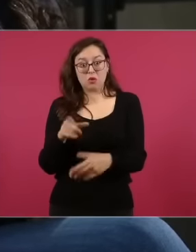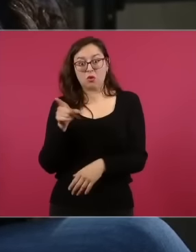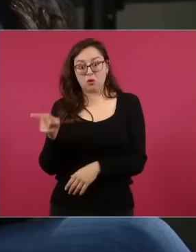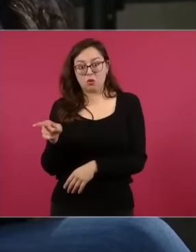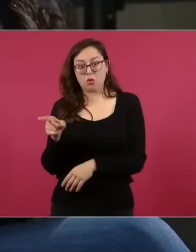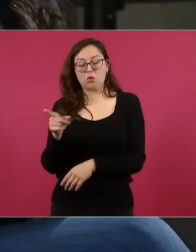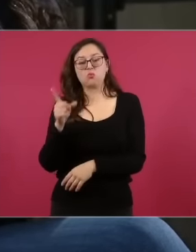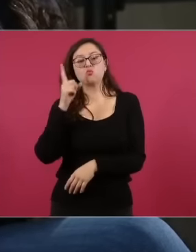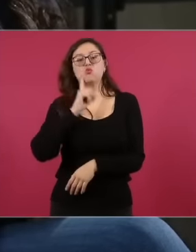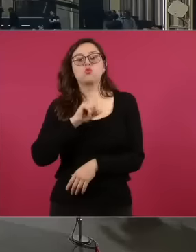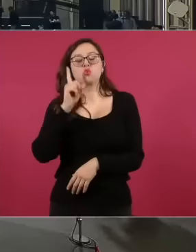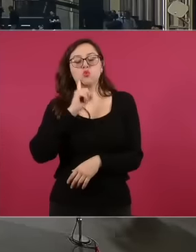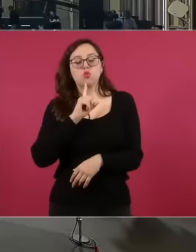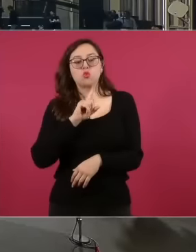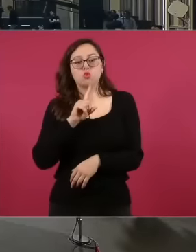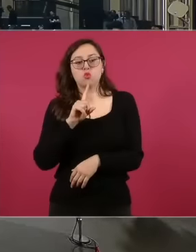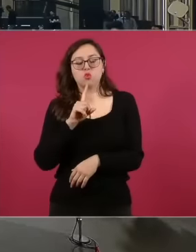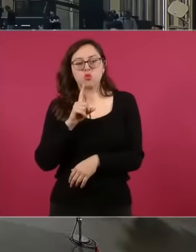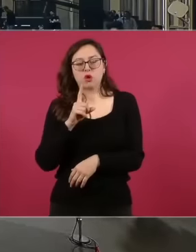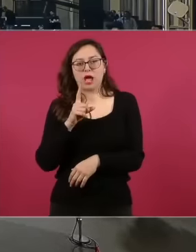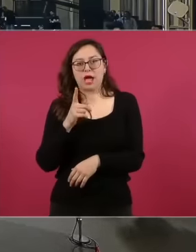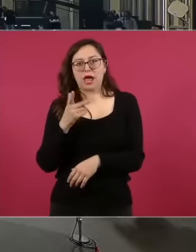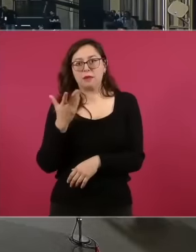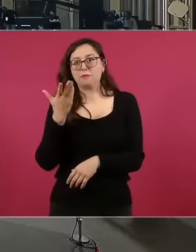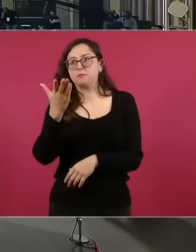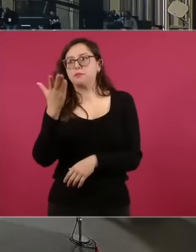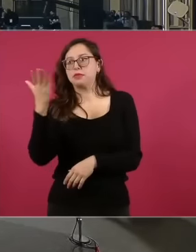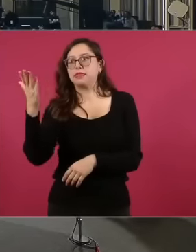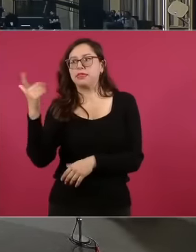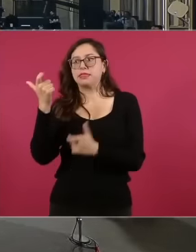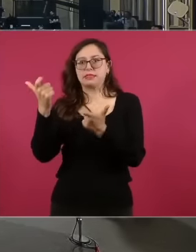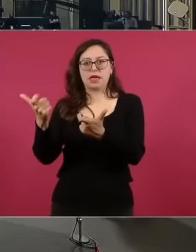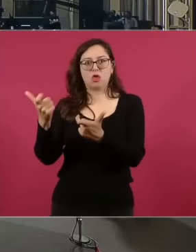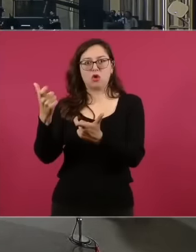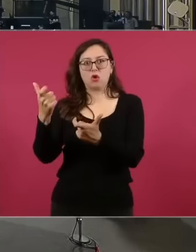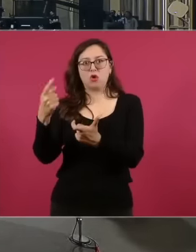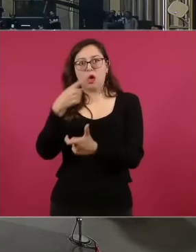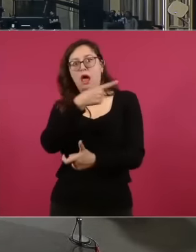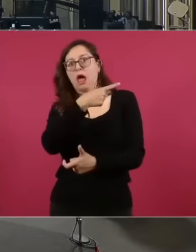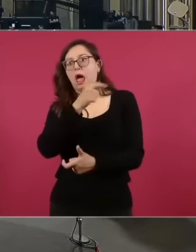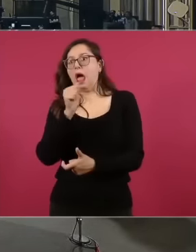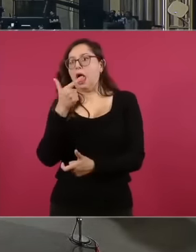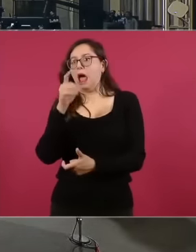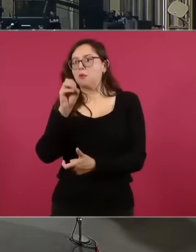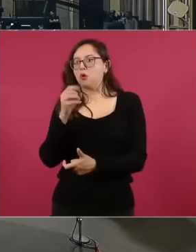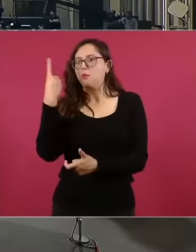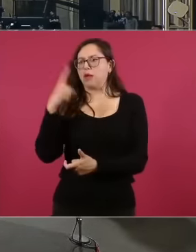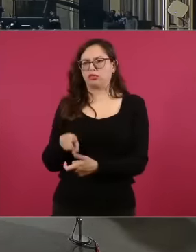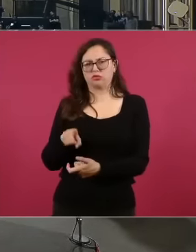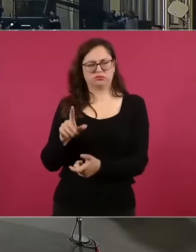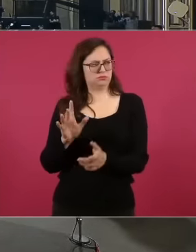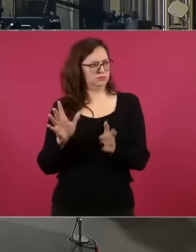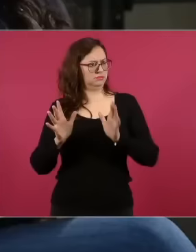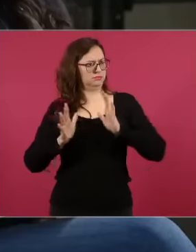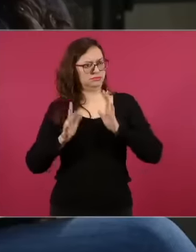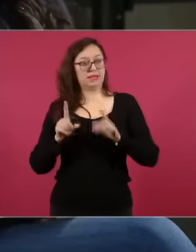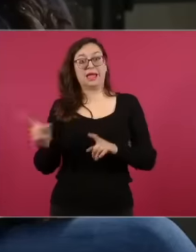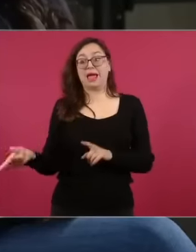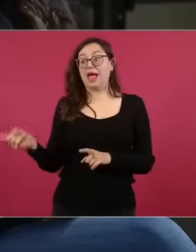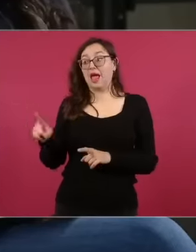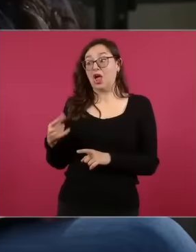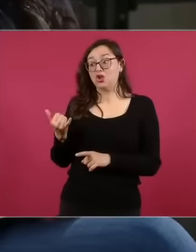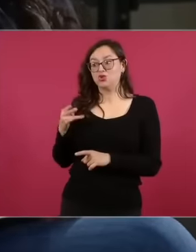of You and that you were linked to Junes Linares I ask you because you know Junes Linares